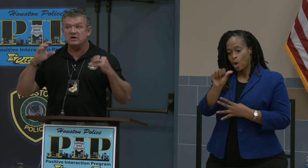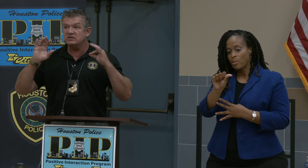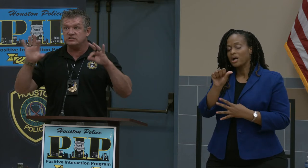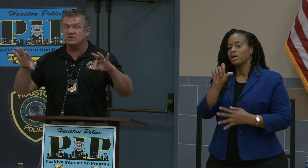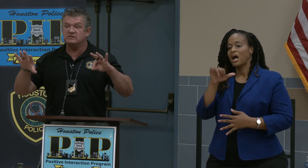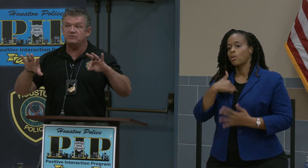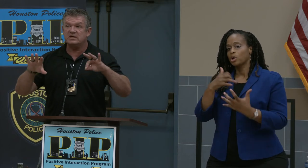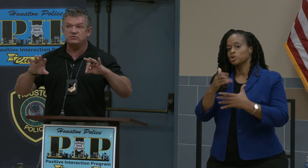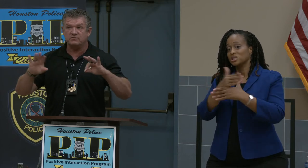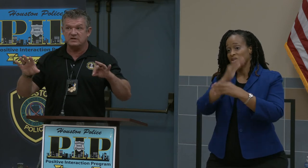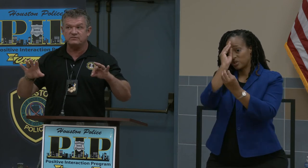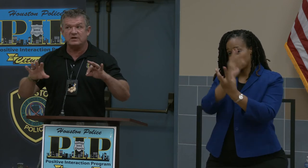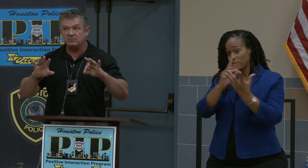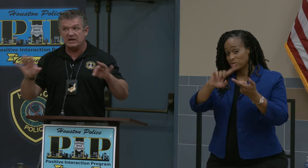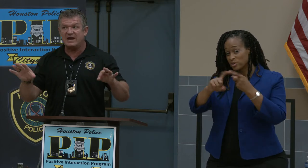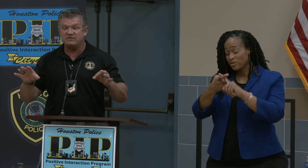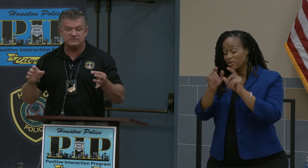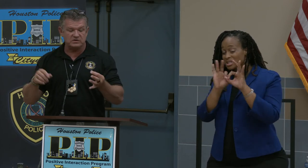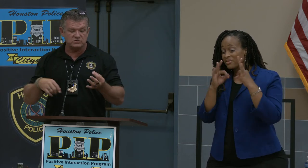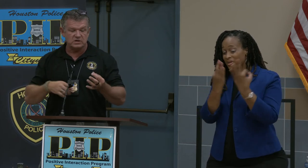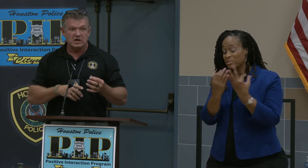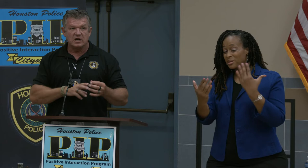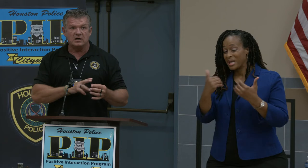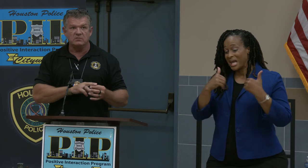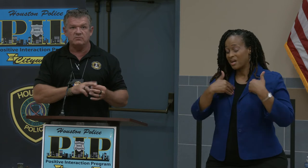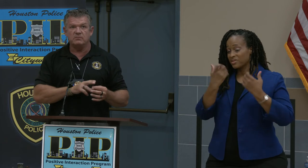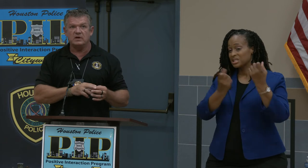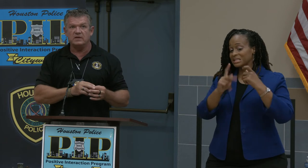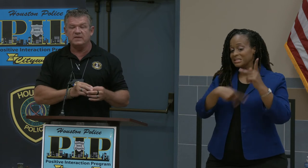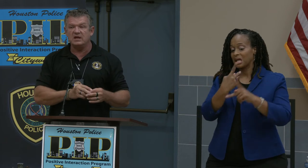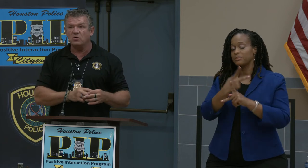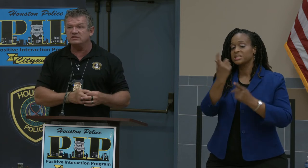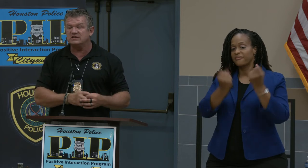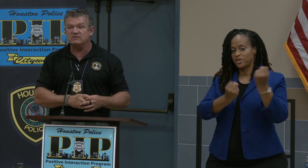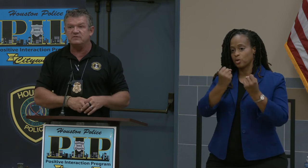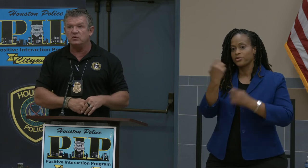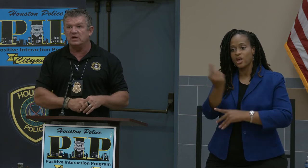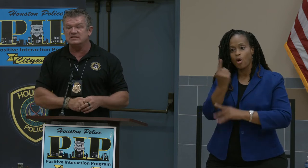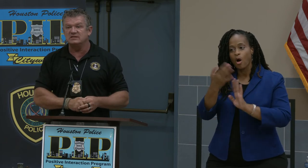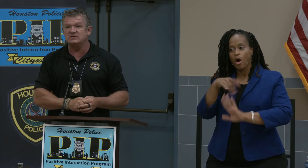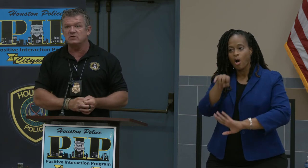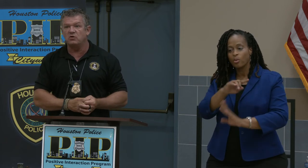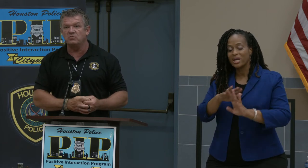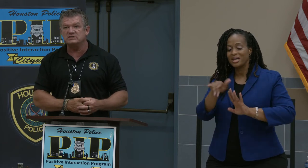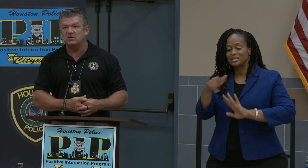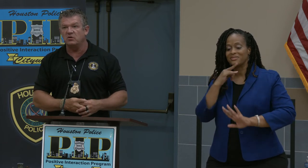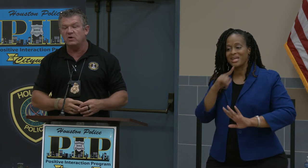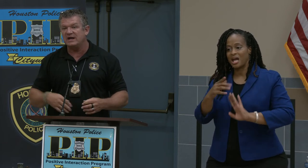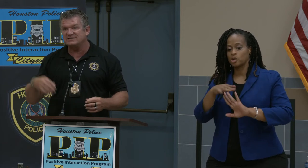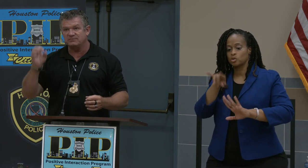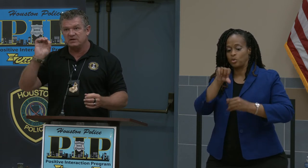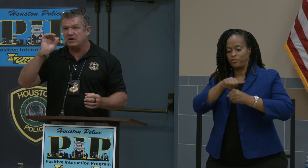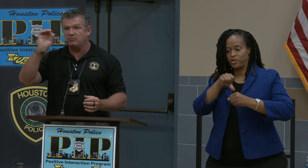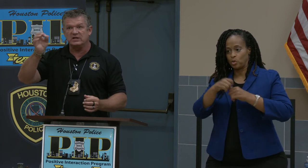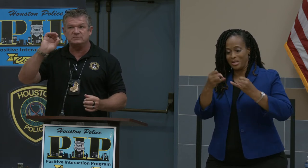you to share this information with friends and family that might have these vehicles. They always hit the fuel lines in the Tacomas. I don't know why. Something about placement